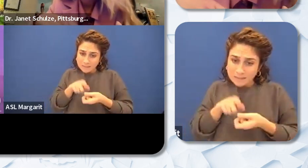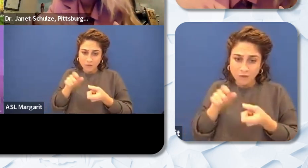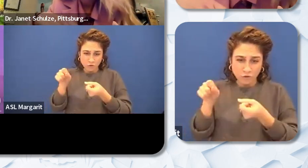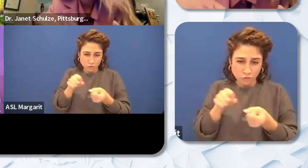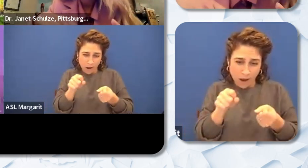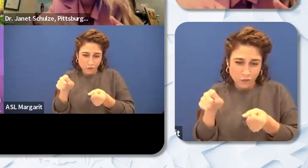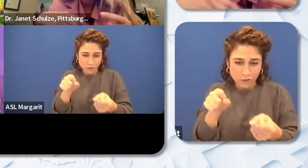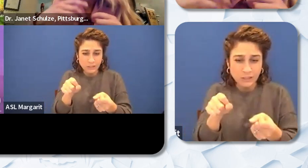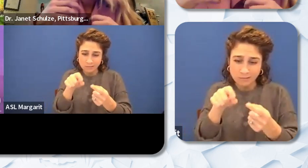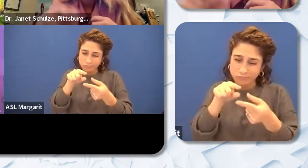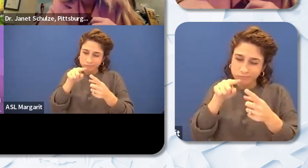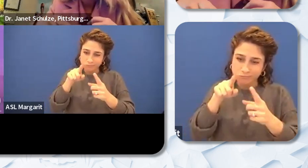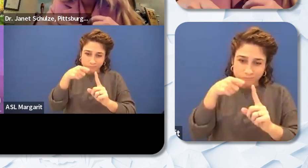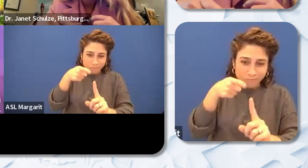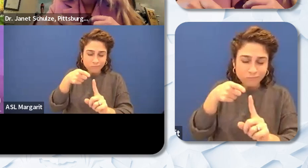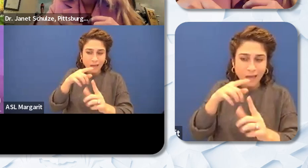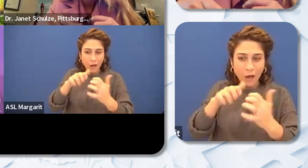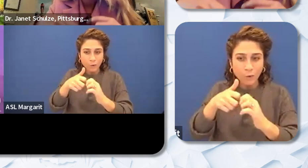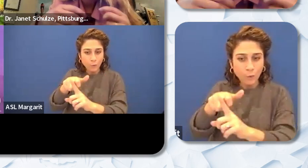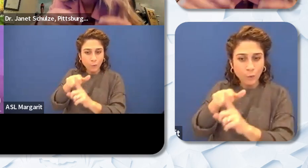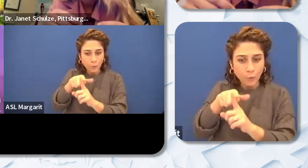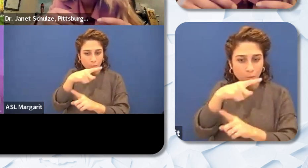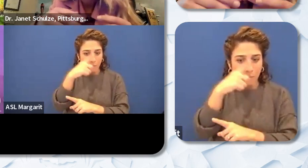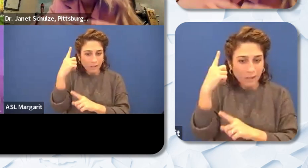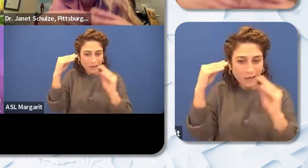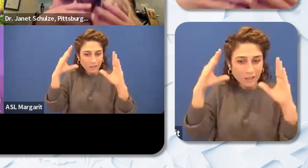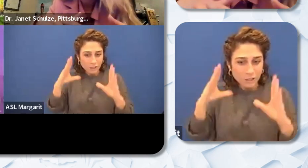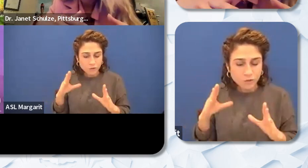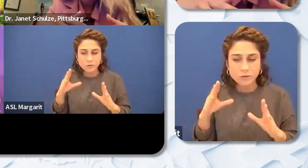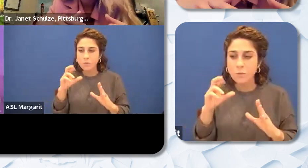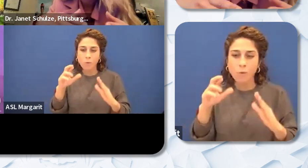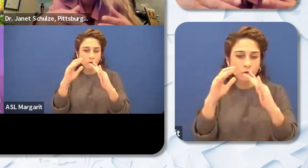recruiting Black teachers around recruiting a diverse workforce around your professional